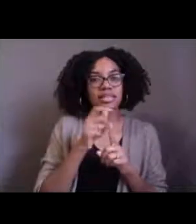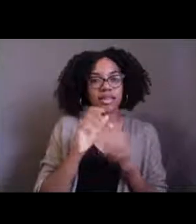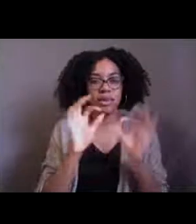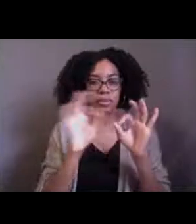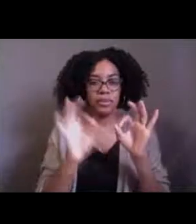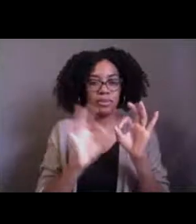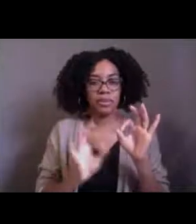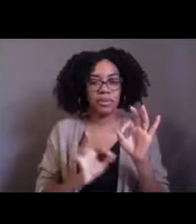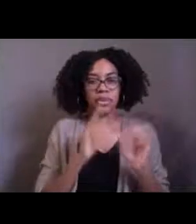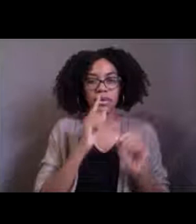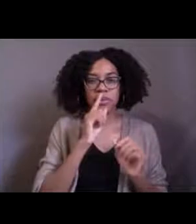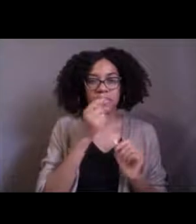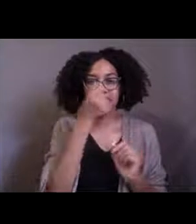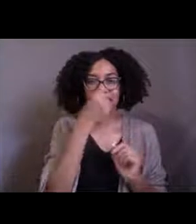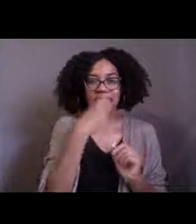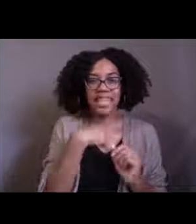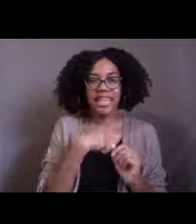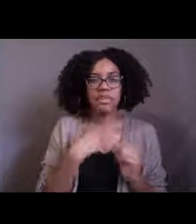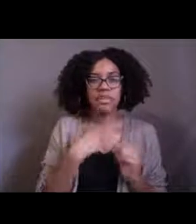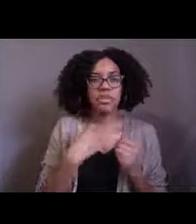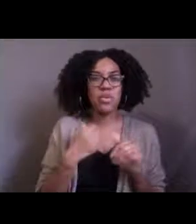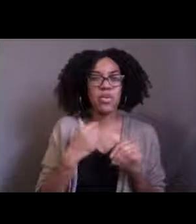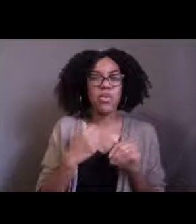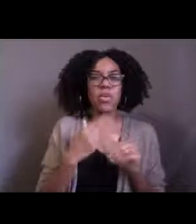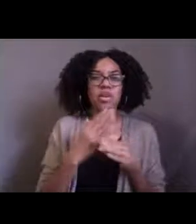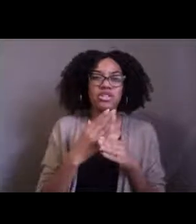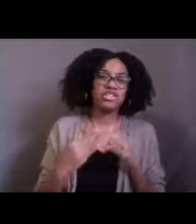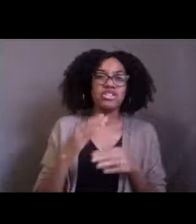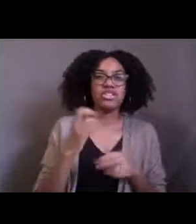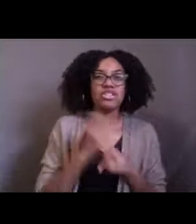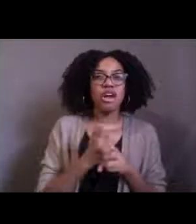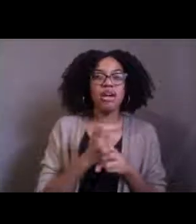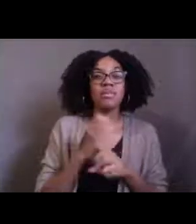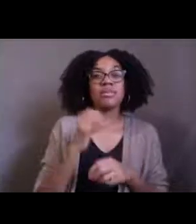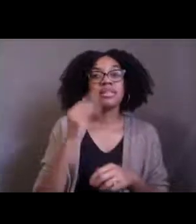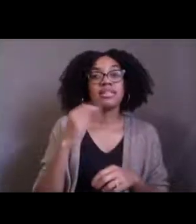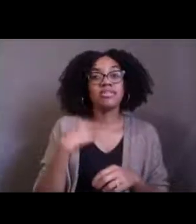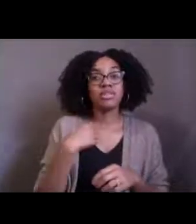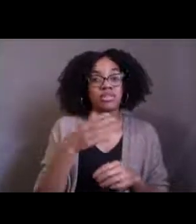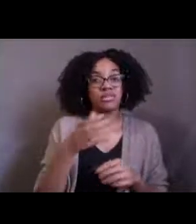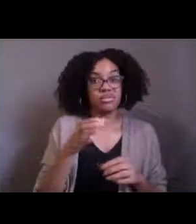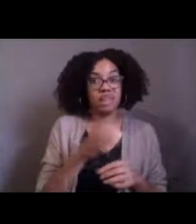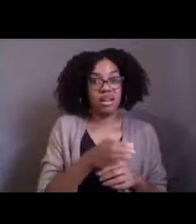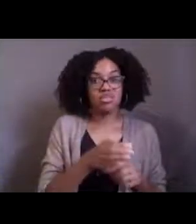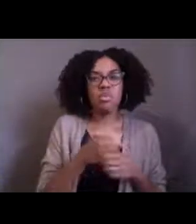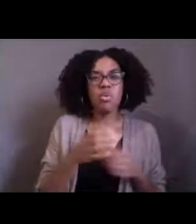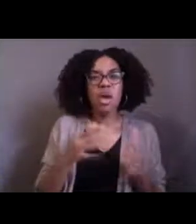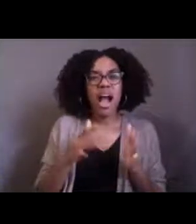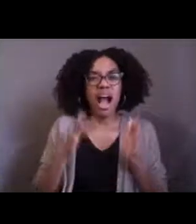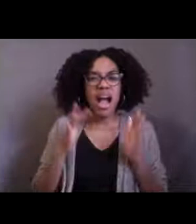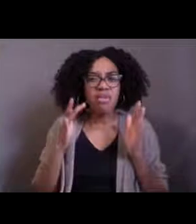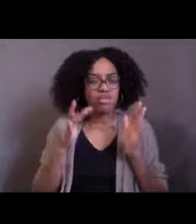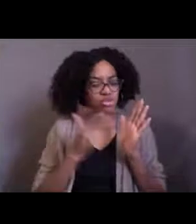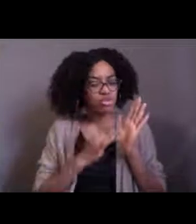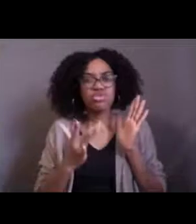and sharp so you would not want to use those on your hand. We actually use gloves anytime we touch them to protect our hands from getting,